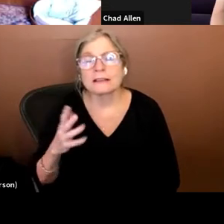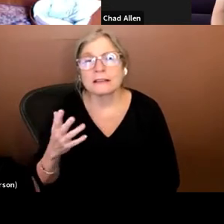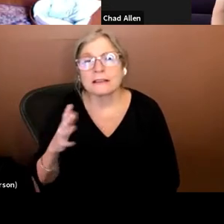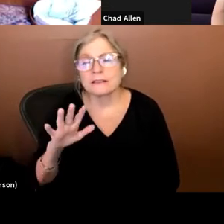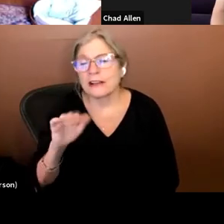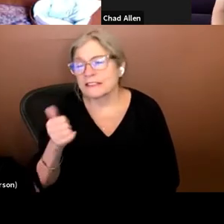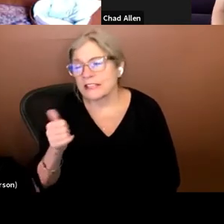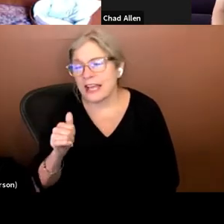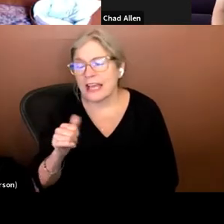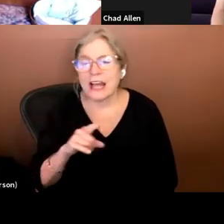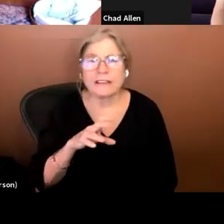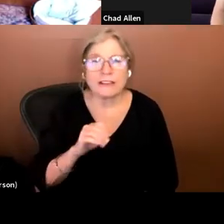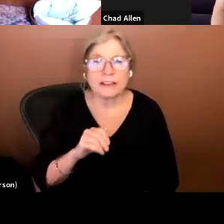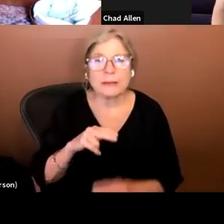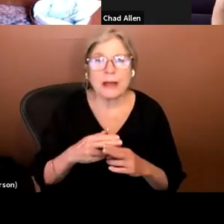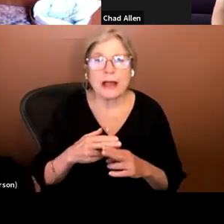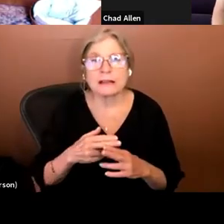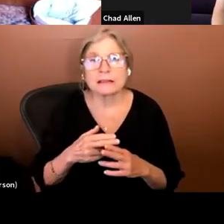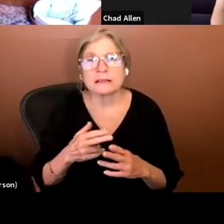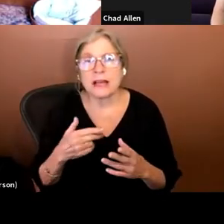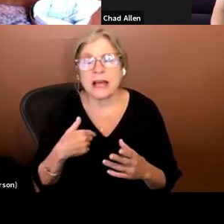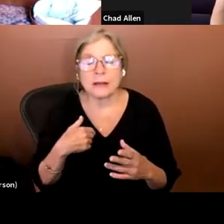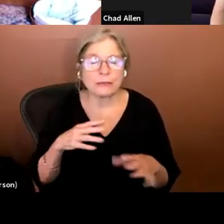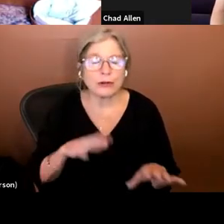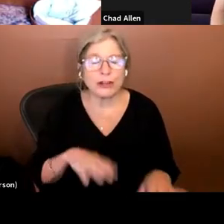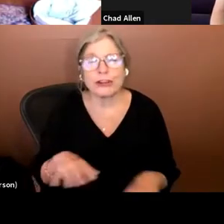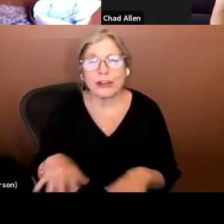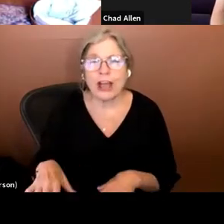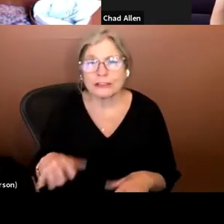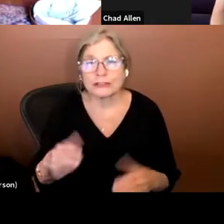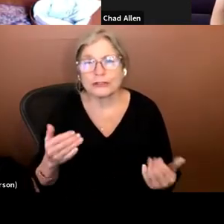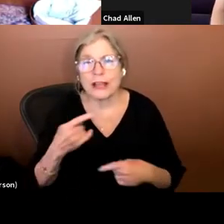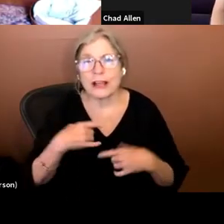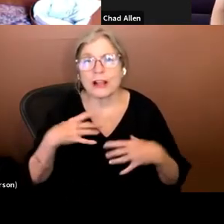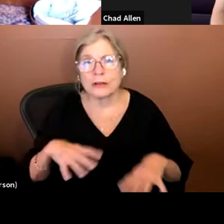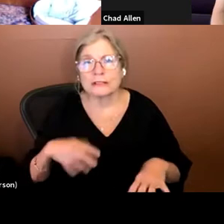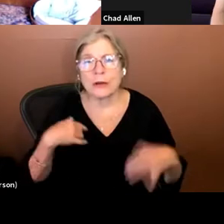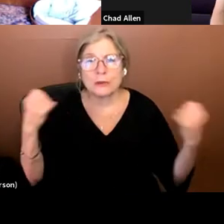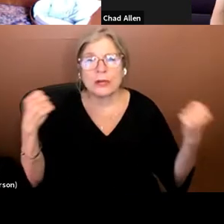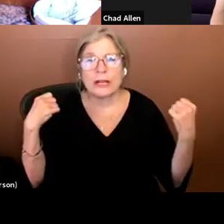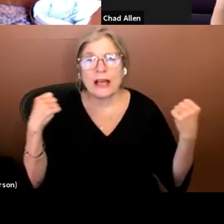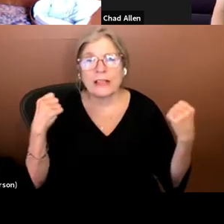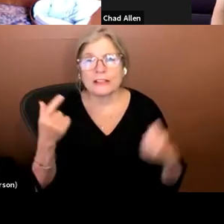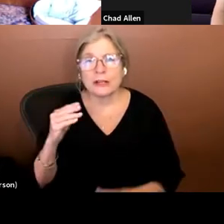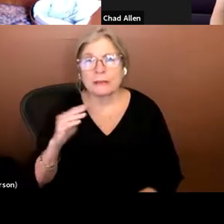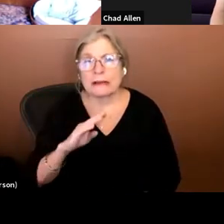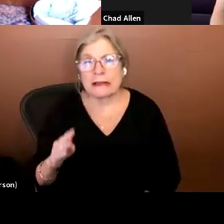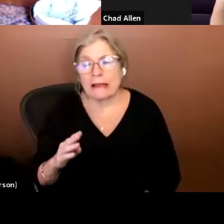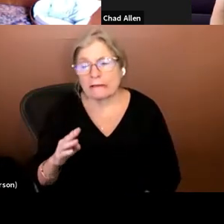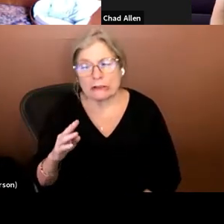. I'm pretty casual today. I was working out at the gym this morning. Working